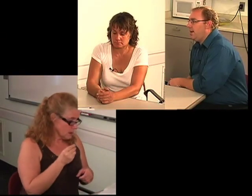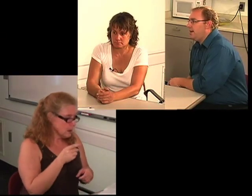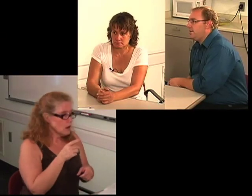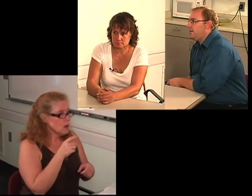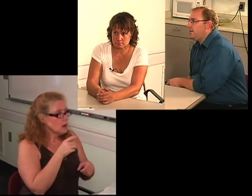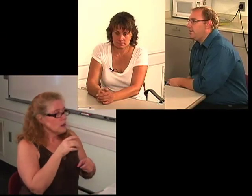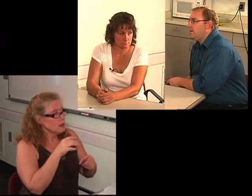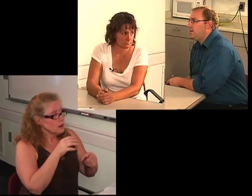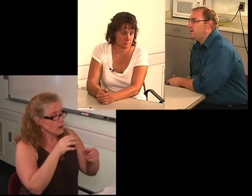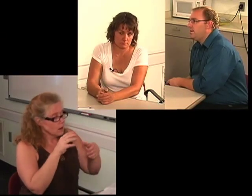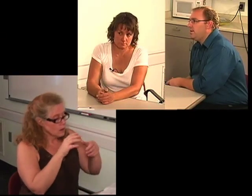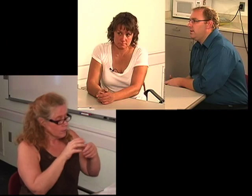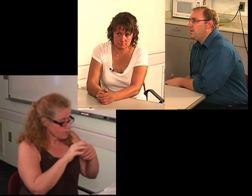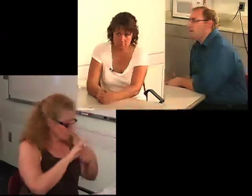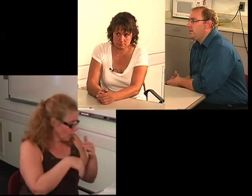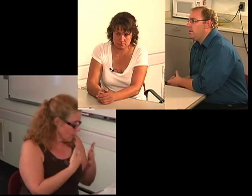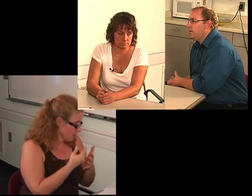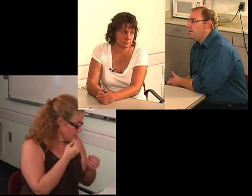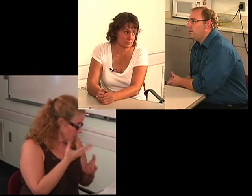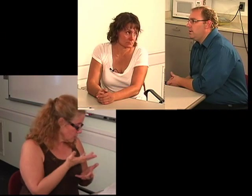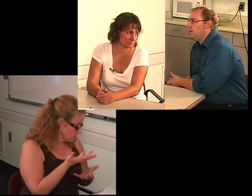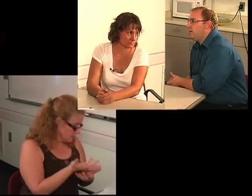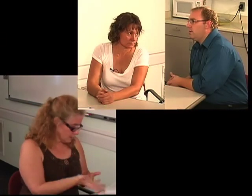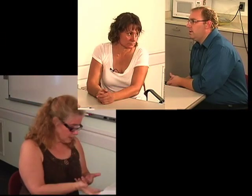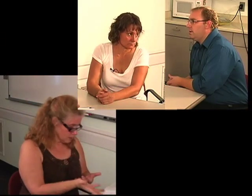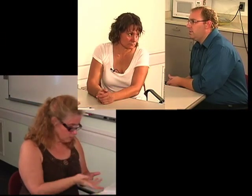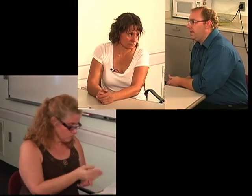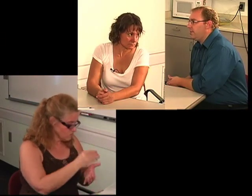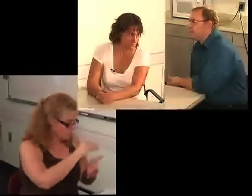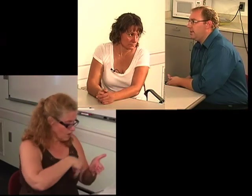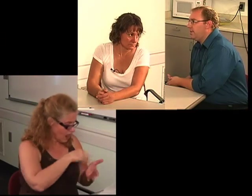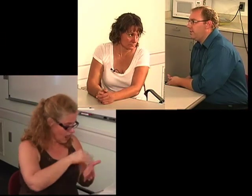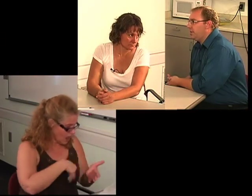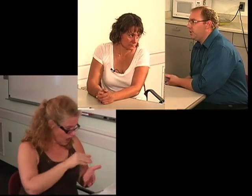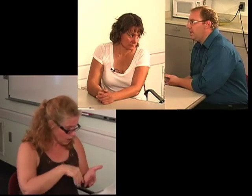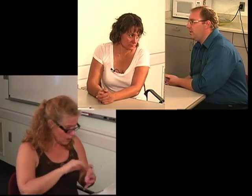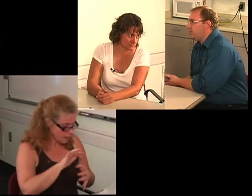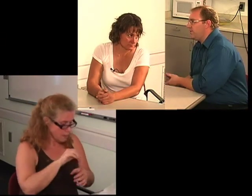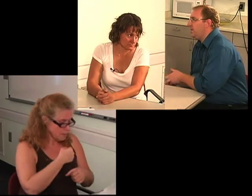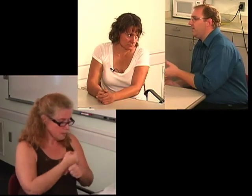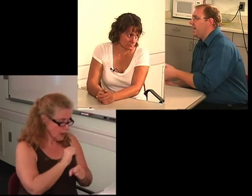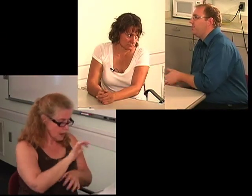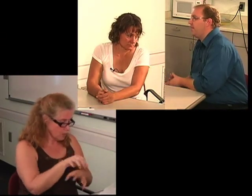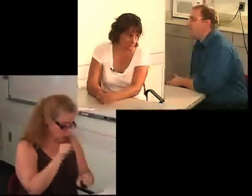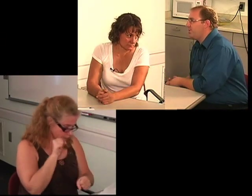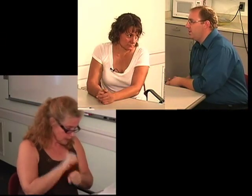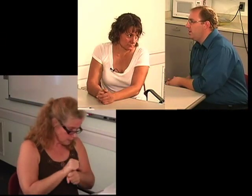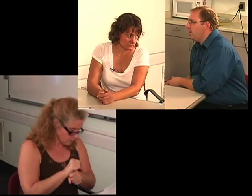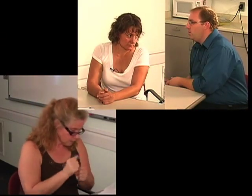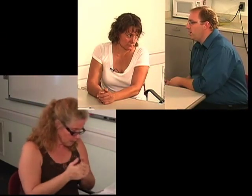And being able to get the information here as we fill out the application,